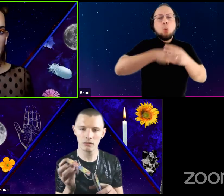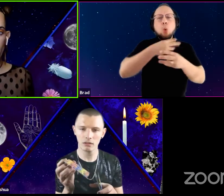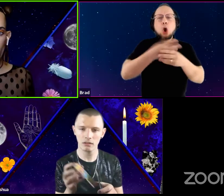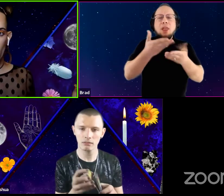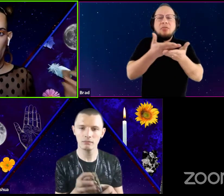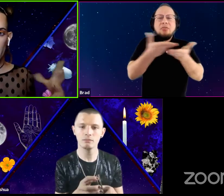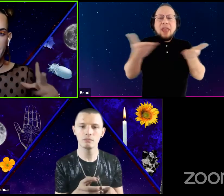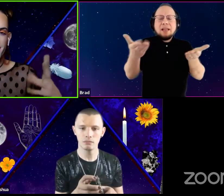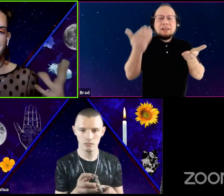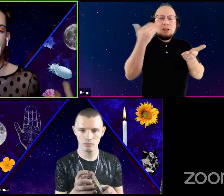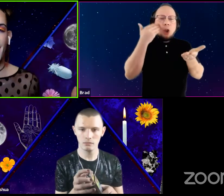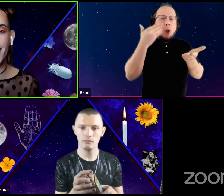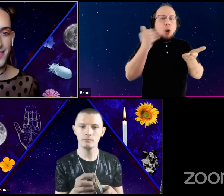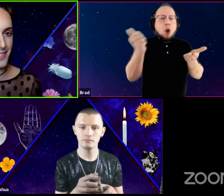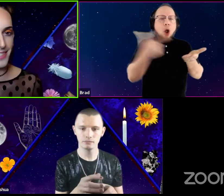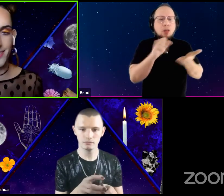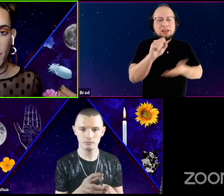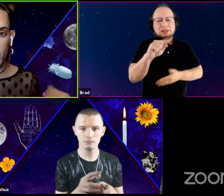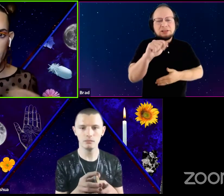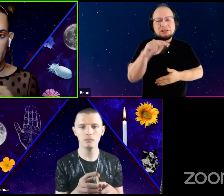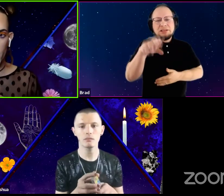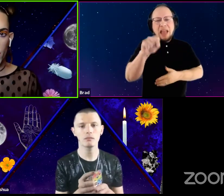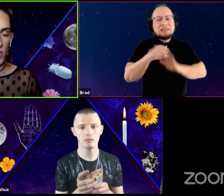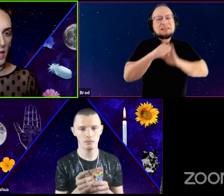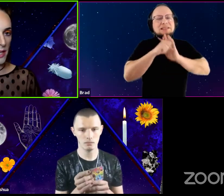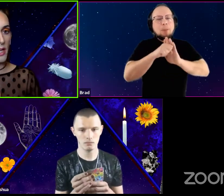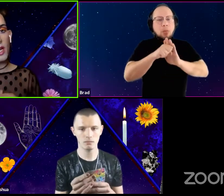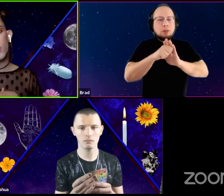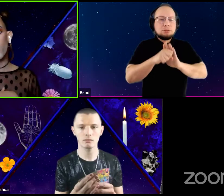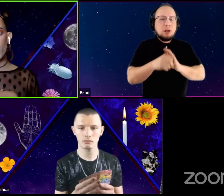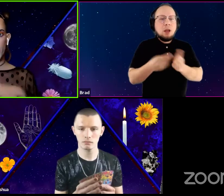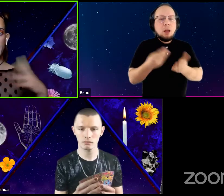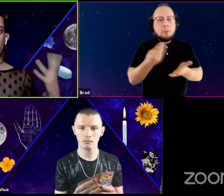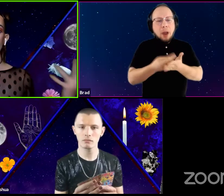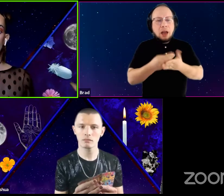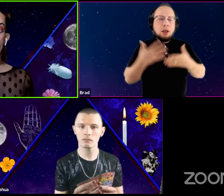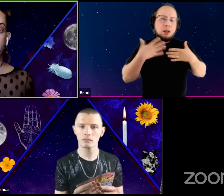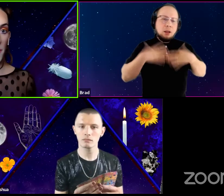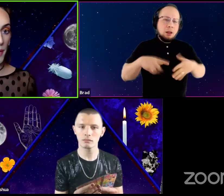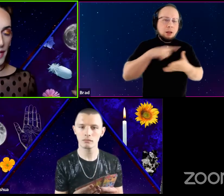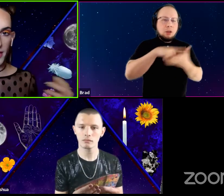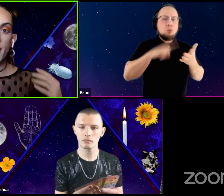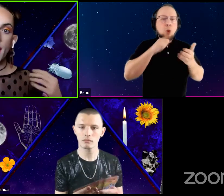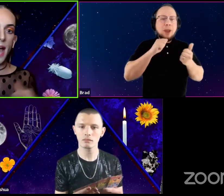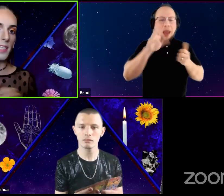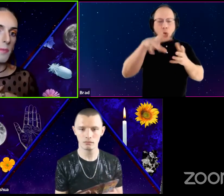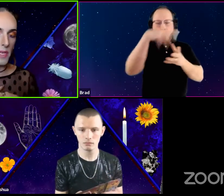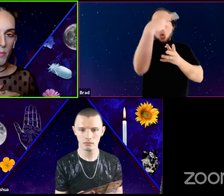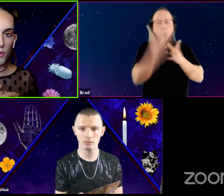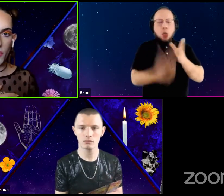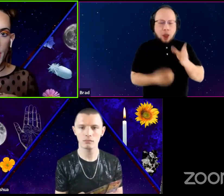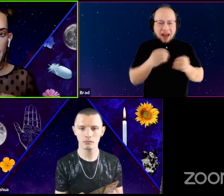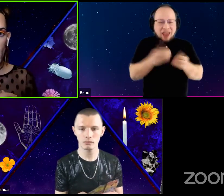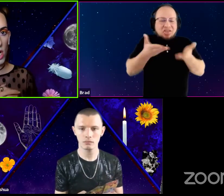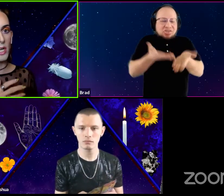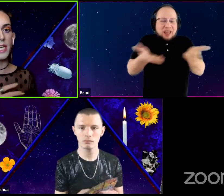All of the status symbols, which I feel like we can get very wrapped up in as people that are in the performing arts,